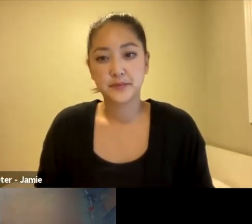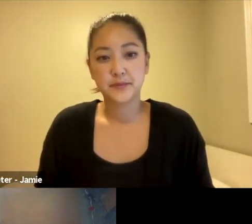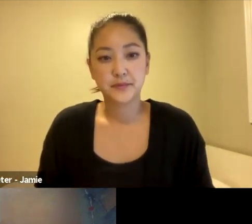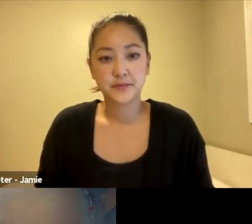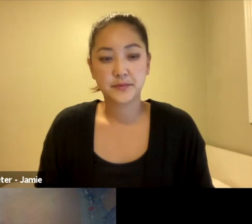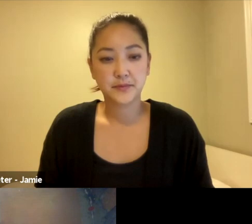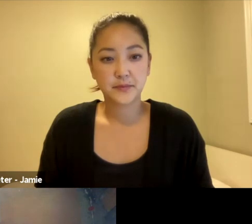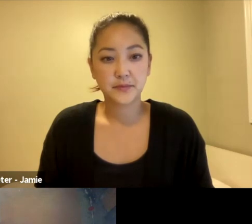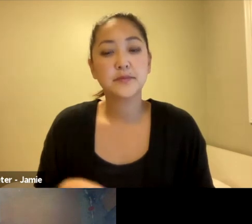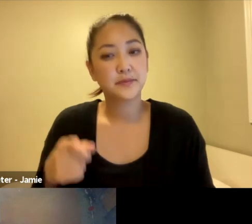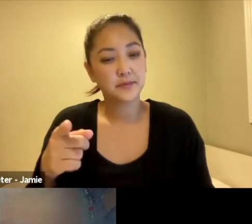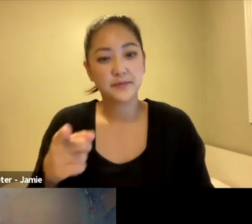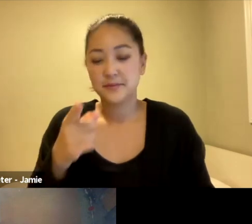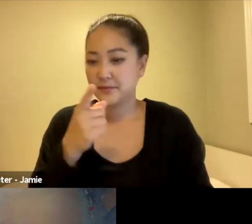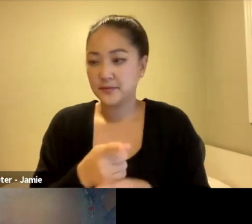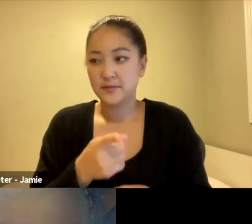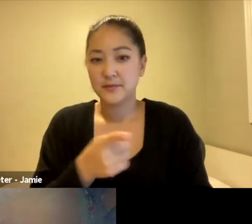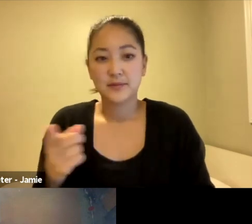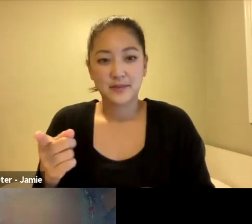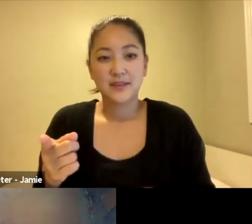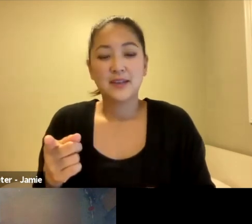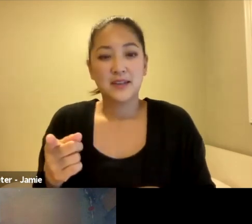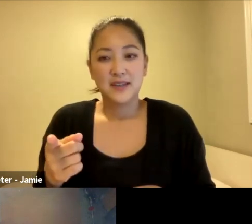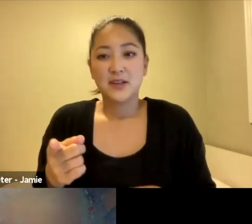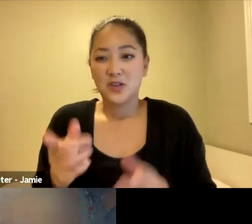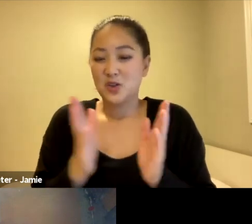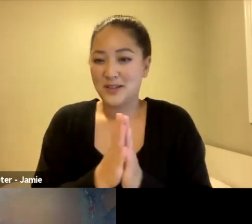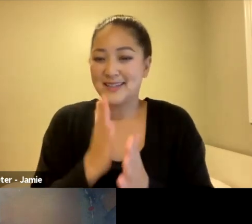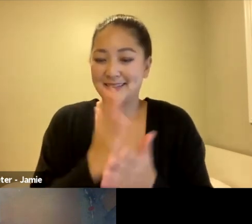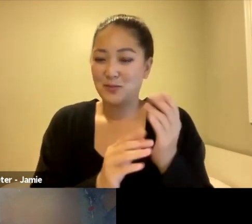Yeah. You asked some really profound questions at the beginning, like universally profound questions.